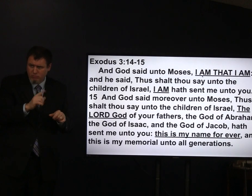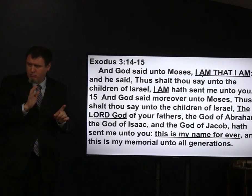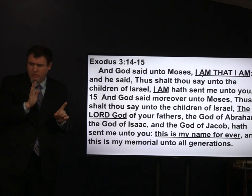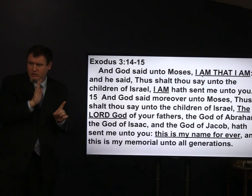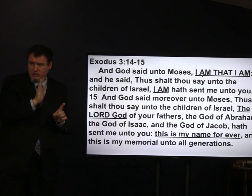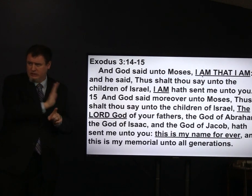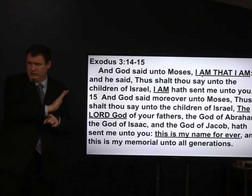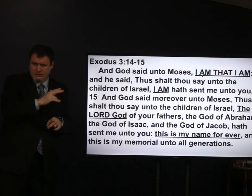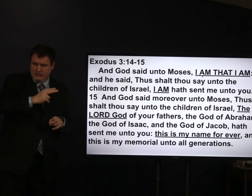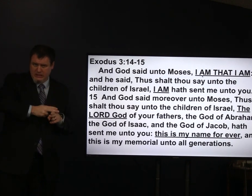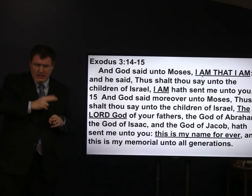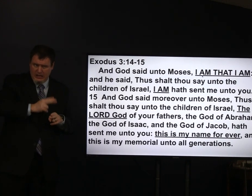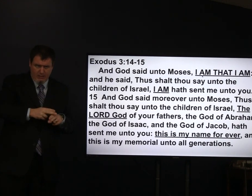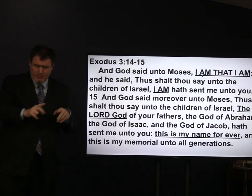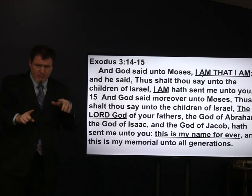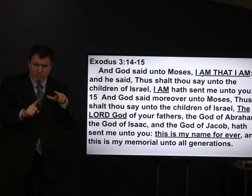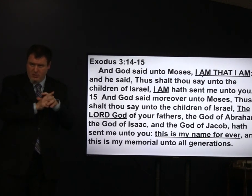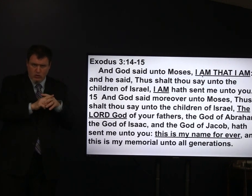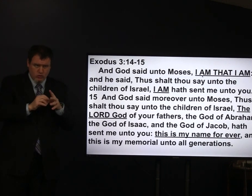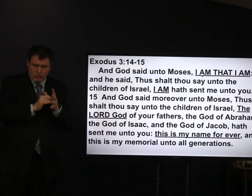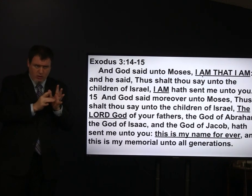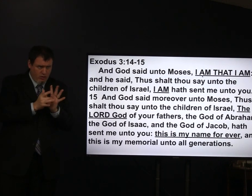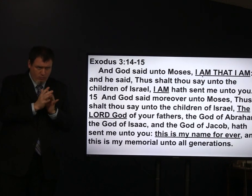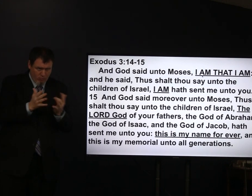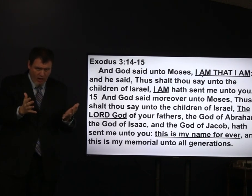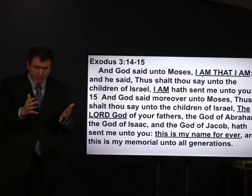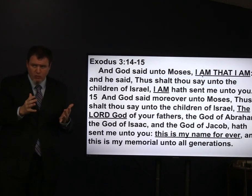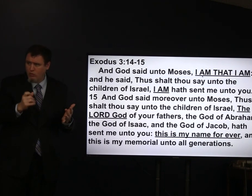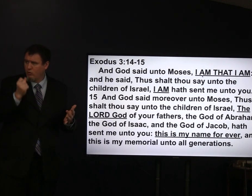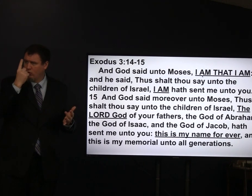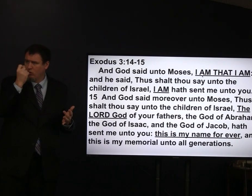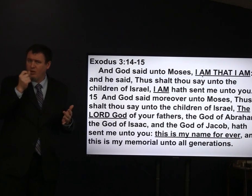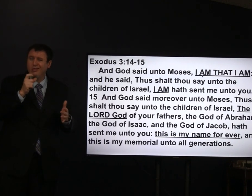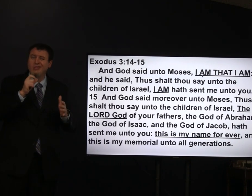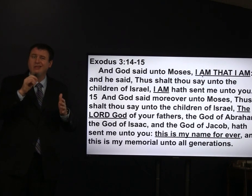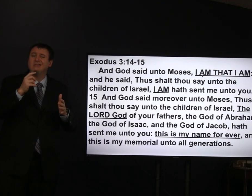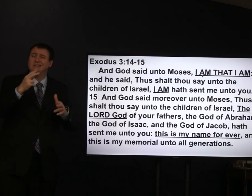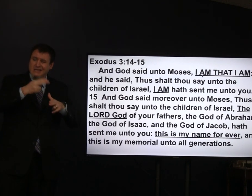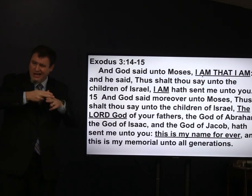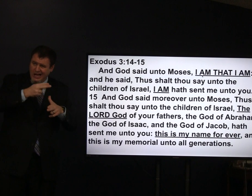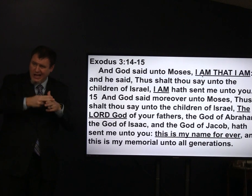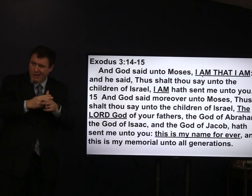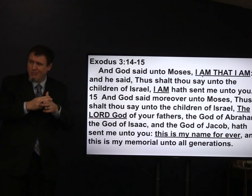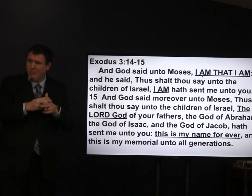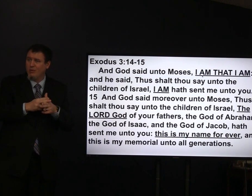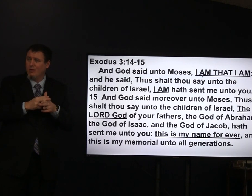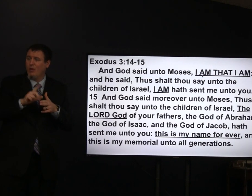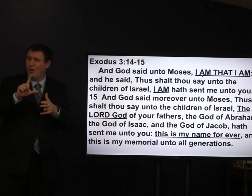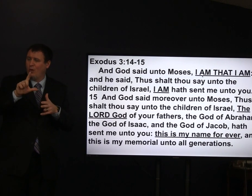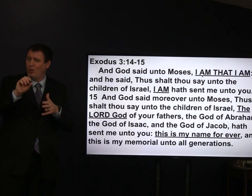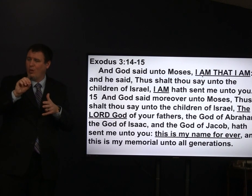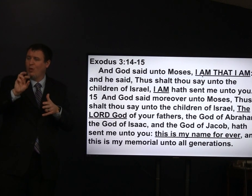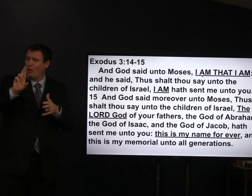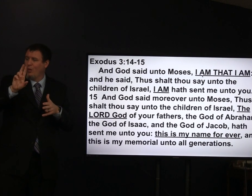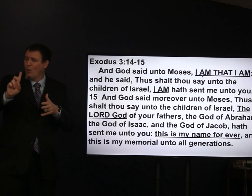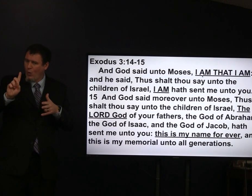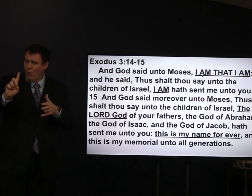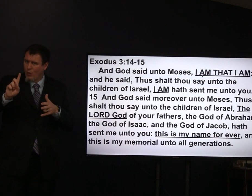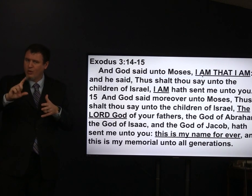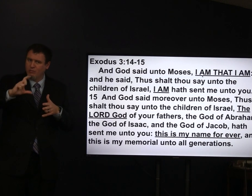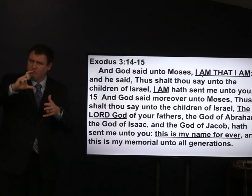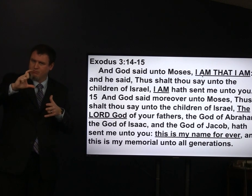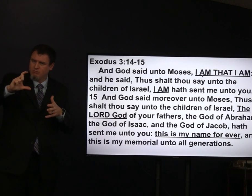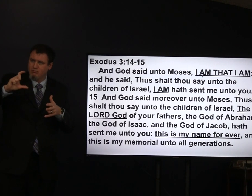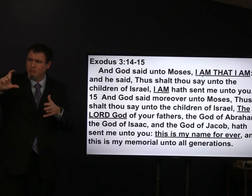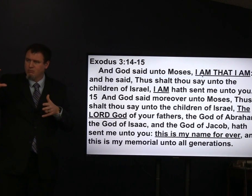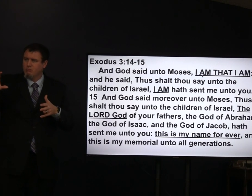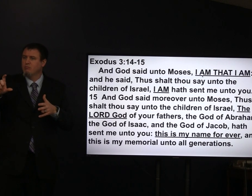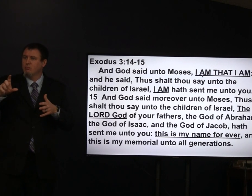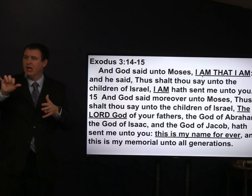this isn't the first time that God's name has appeared in the Bible the name Lord we see